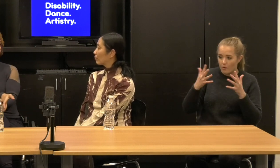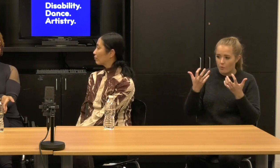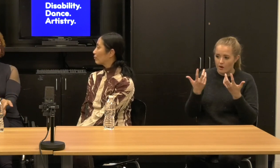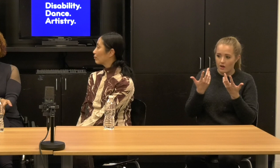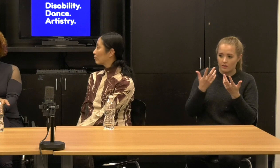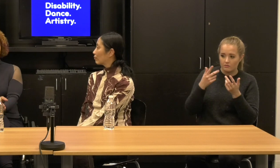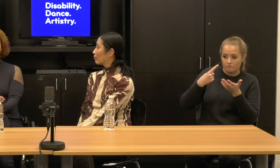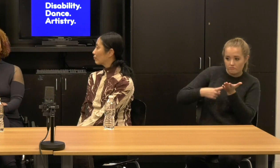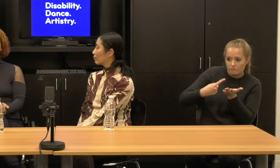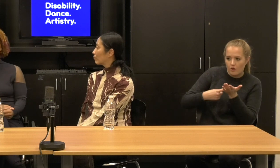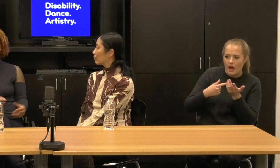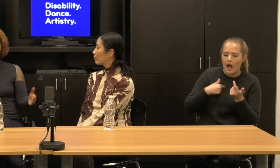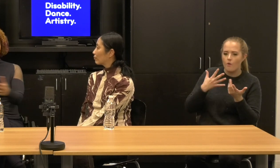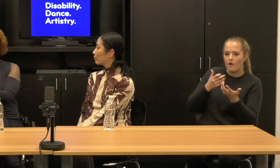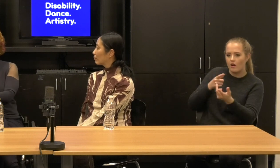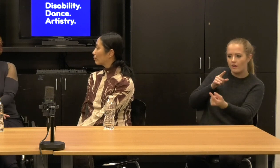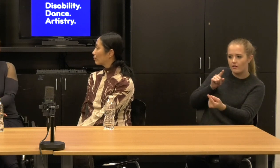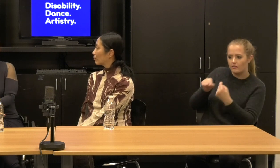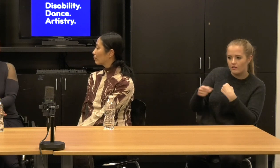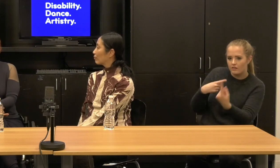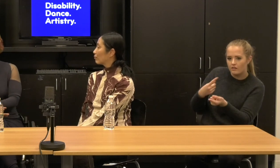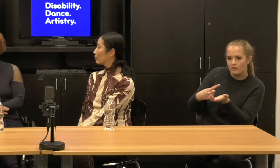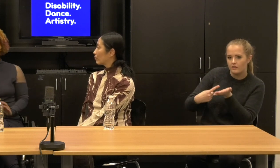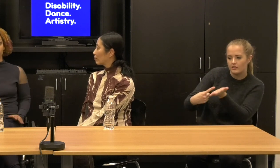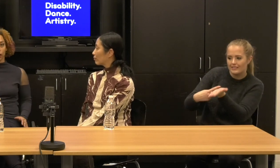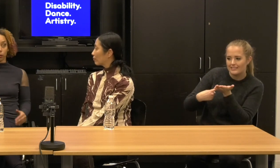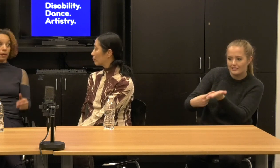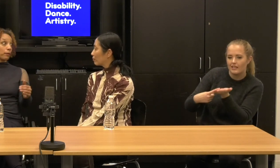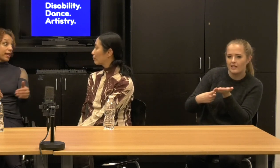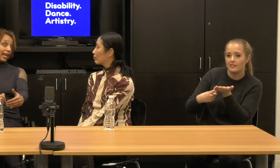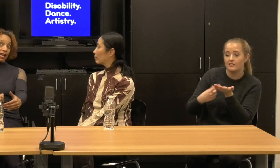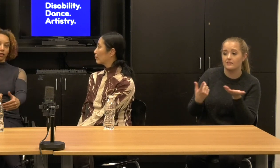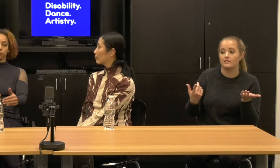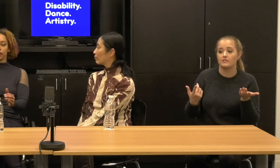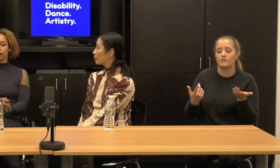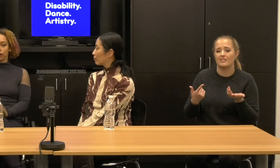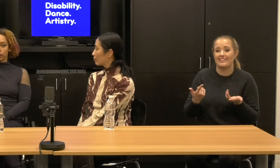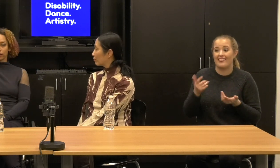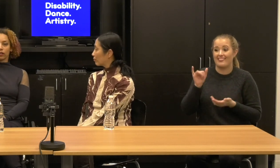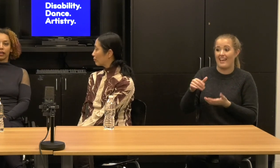of lived experience and we can't have that conversation or maybe we can, but we're not